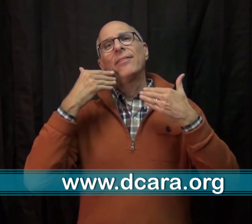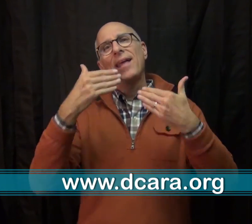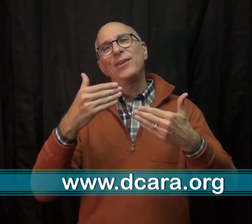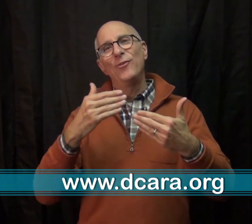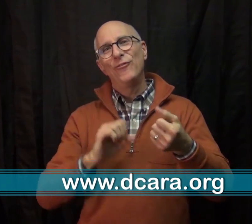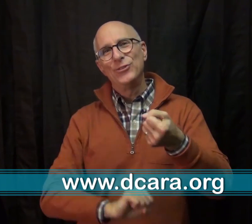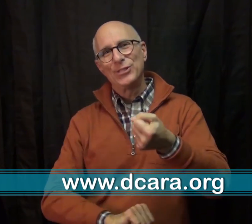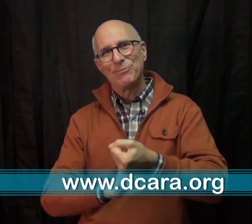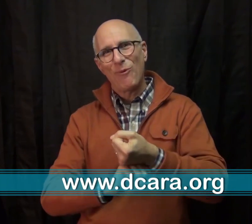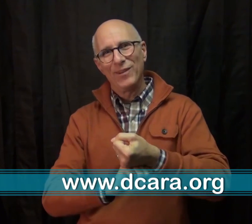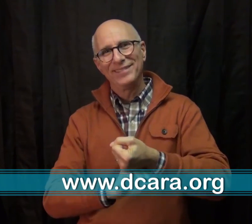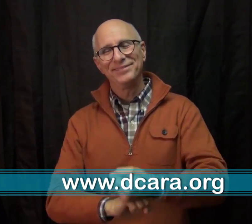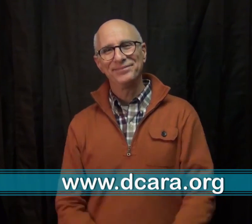Thank you very much for your support!